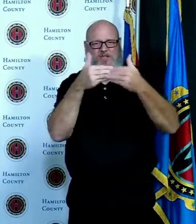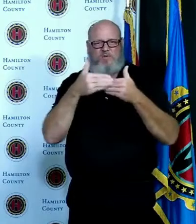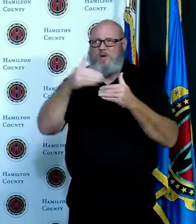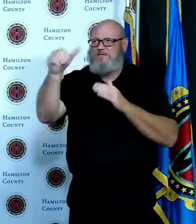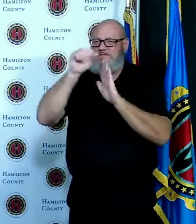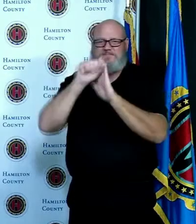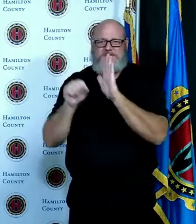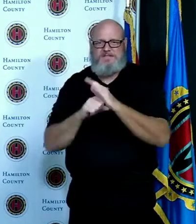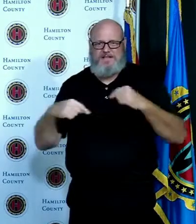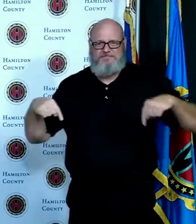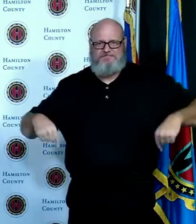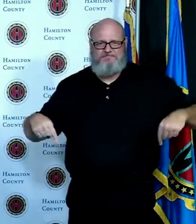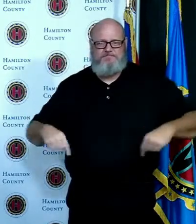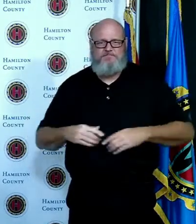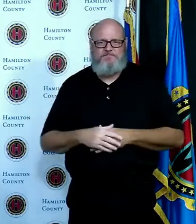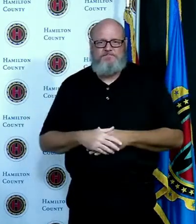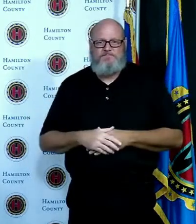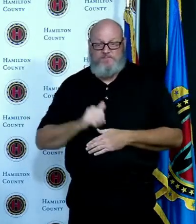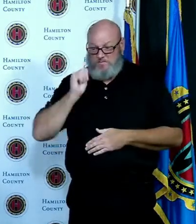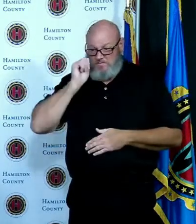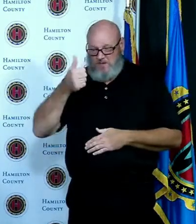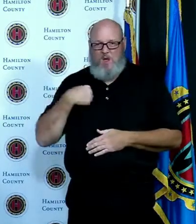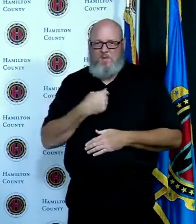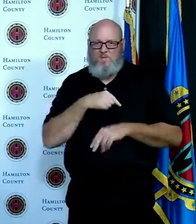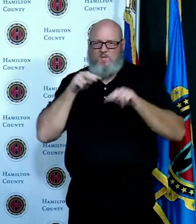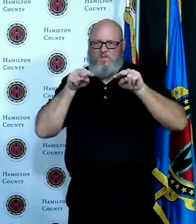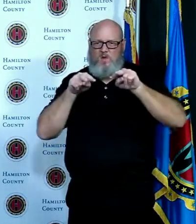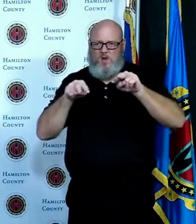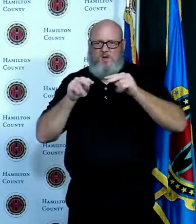and then the final thing I'd like to cover over the last week I've had a lot of questions about